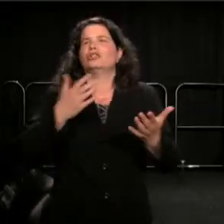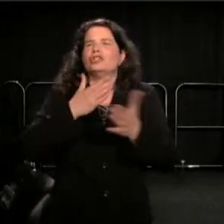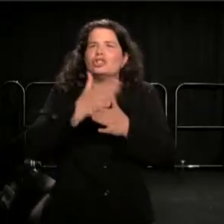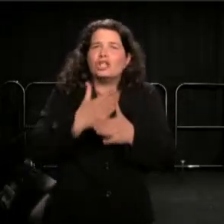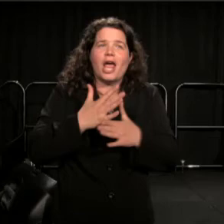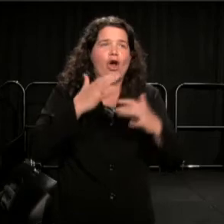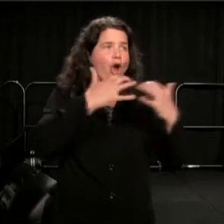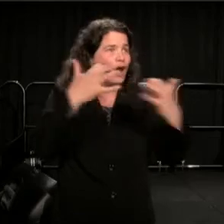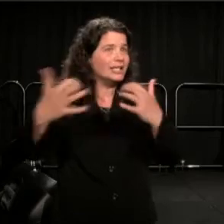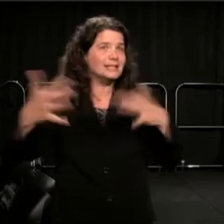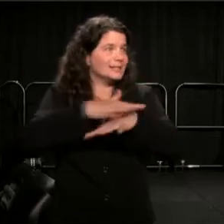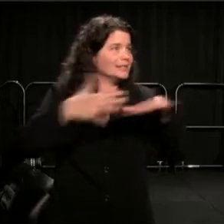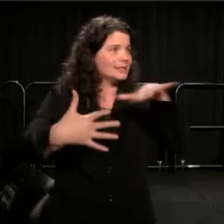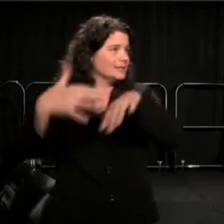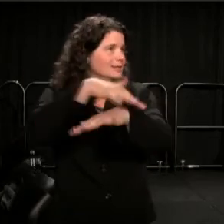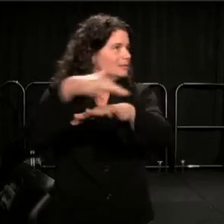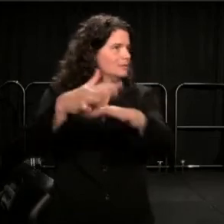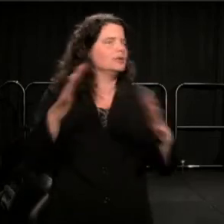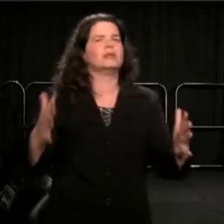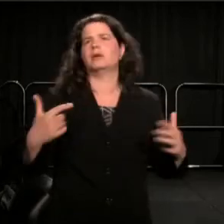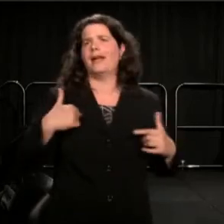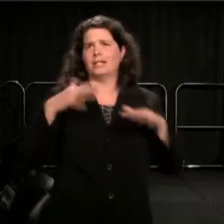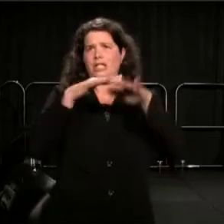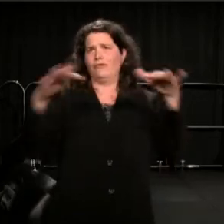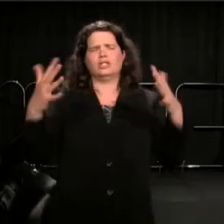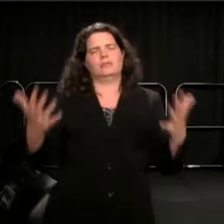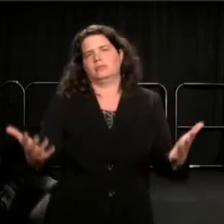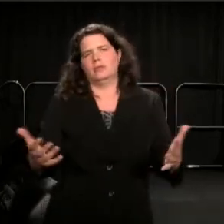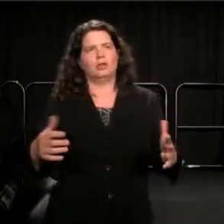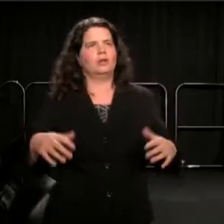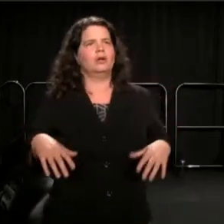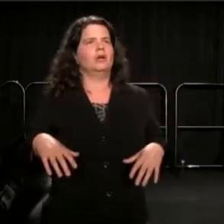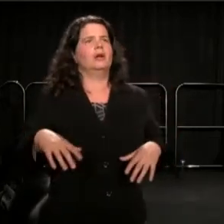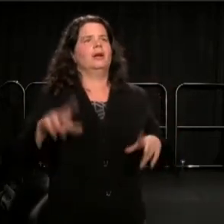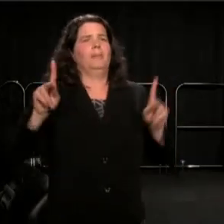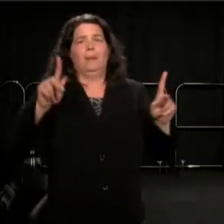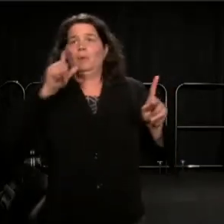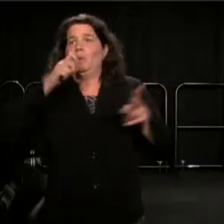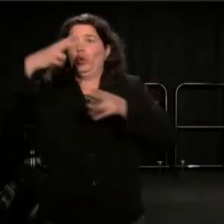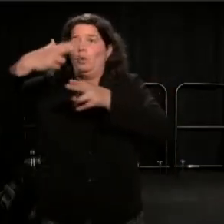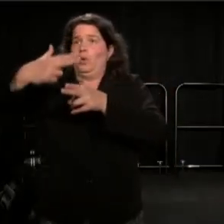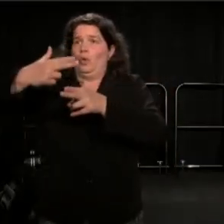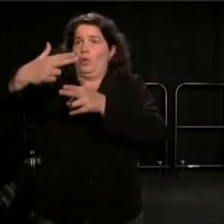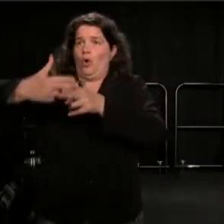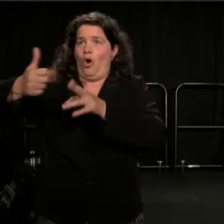And Bi-diverse, you know, I think those who call themselves white privileged, should come too.